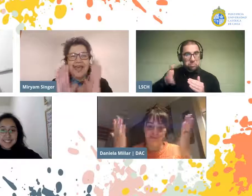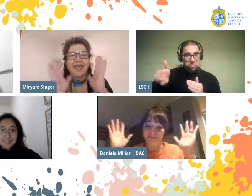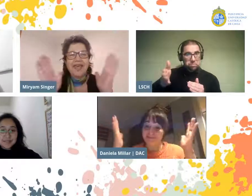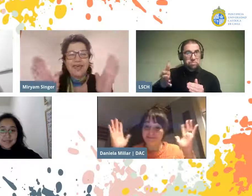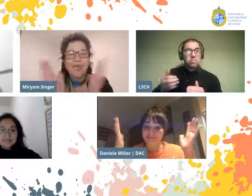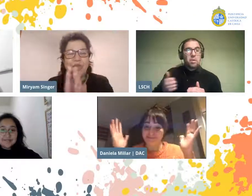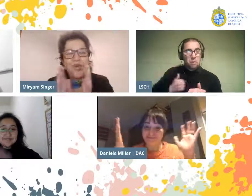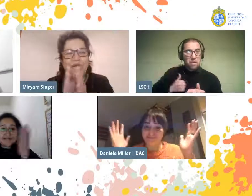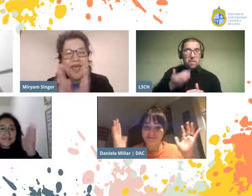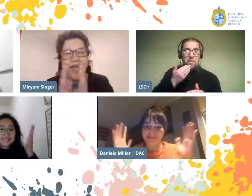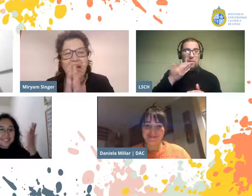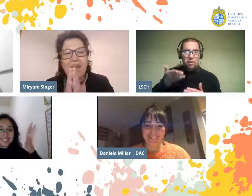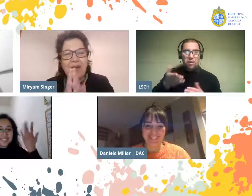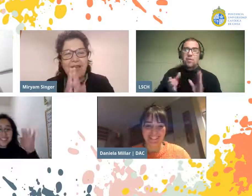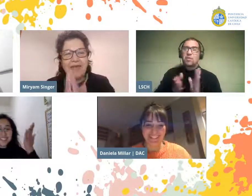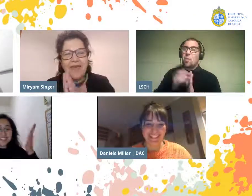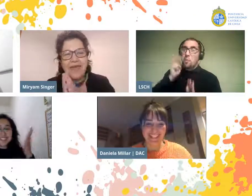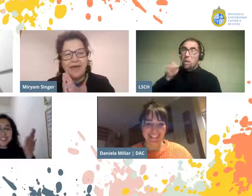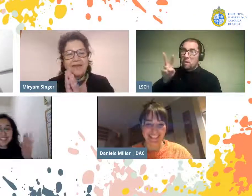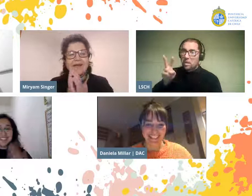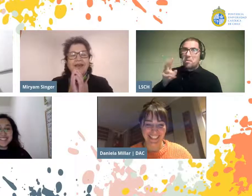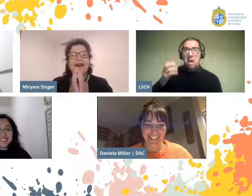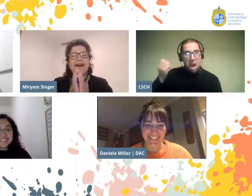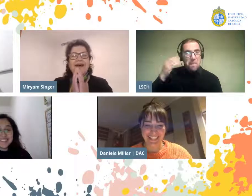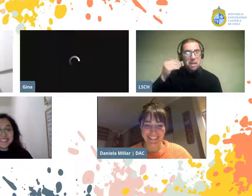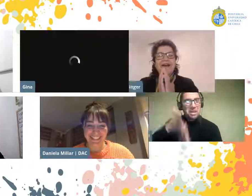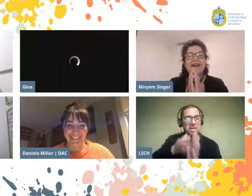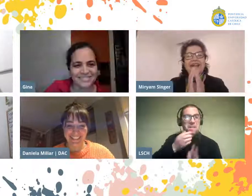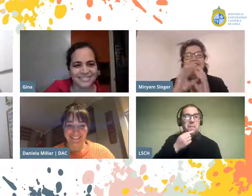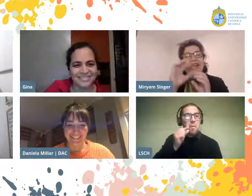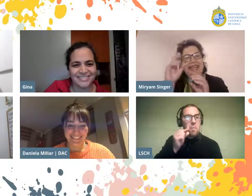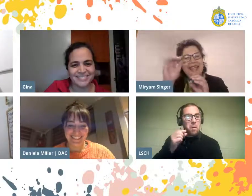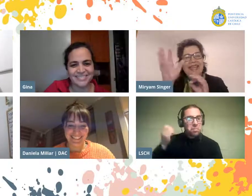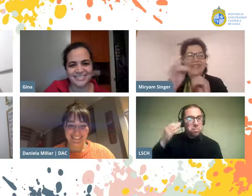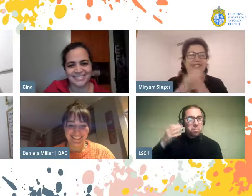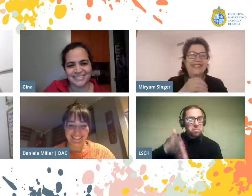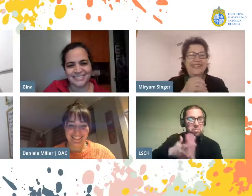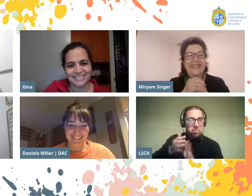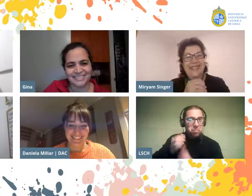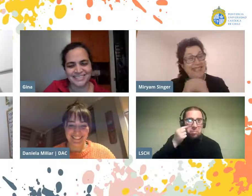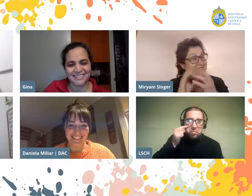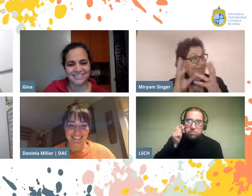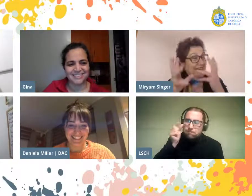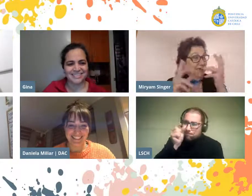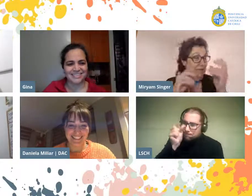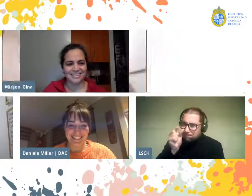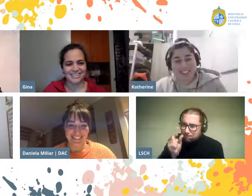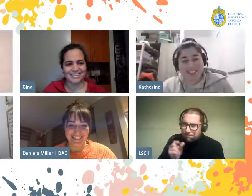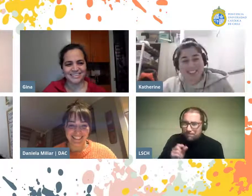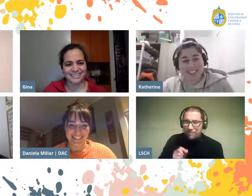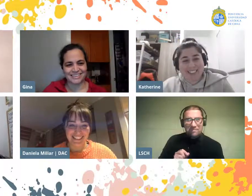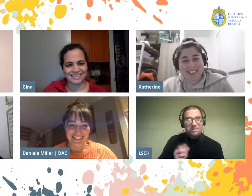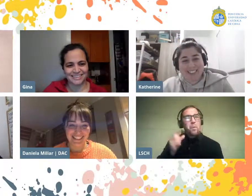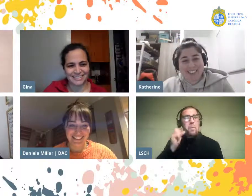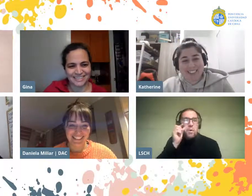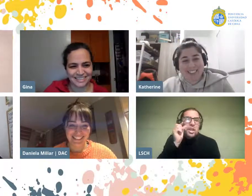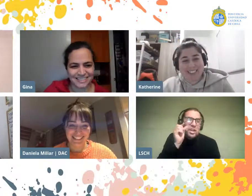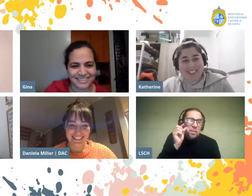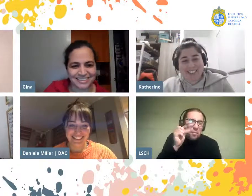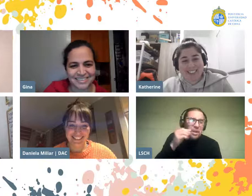and that I was able to learn to go... a little bit, following him.